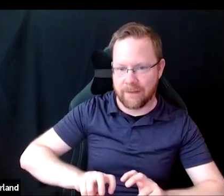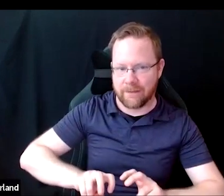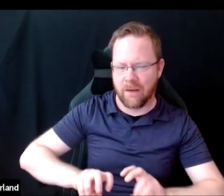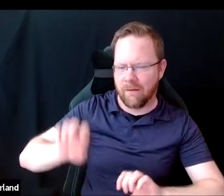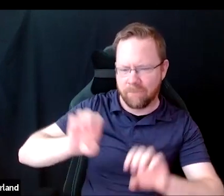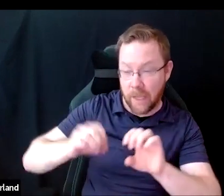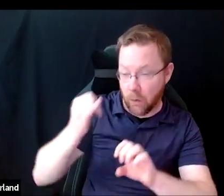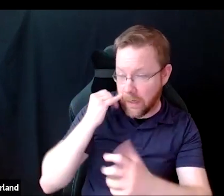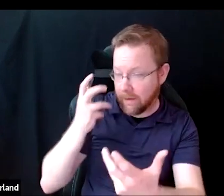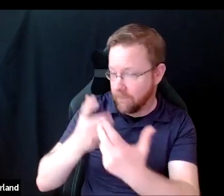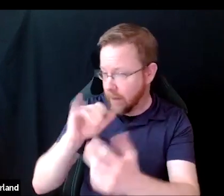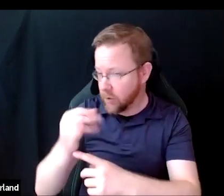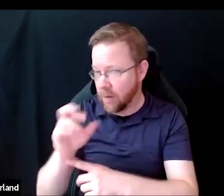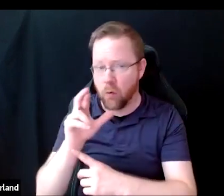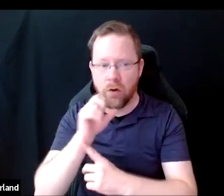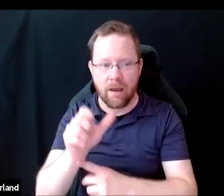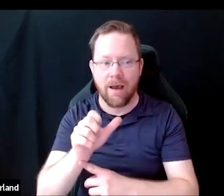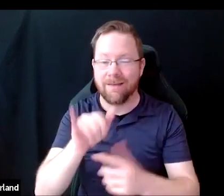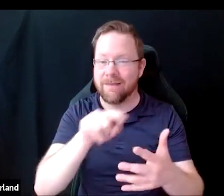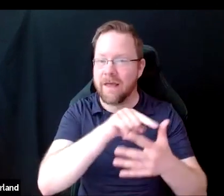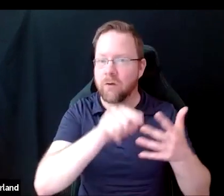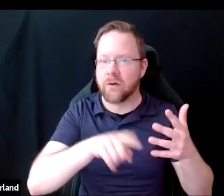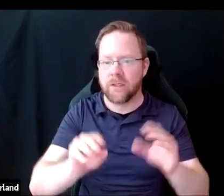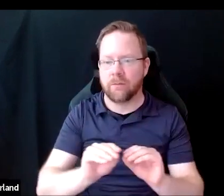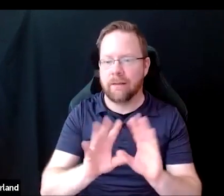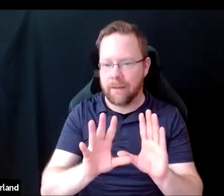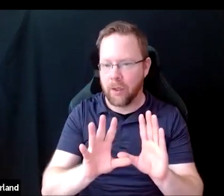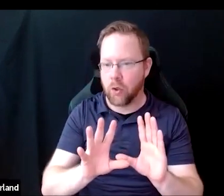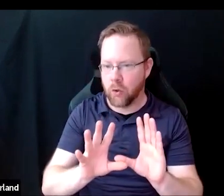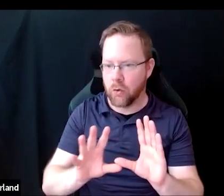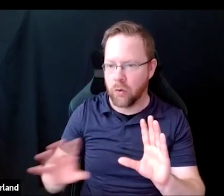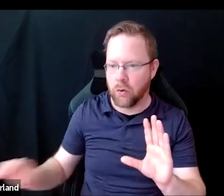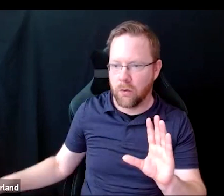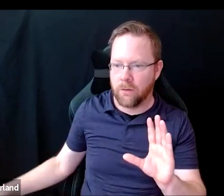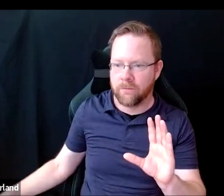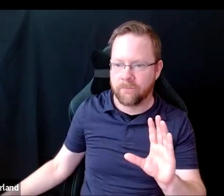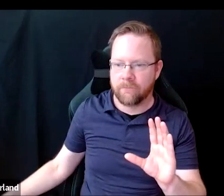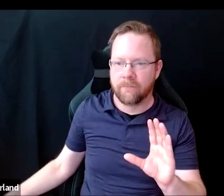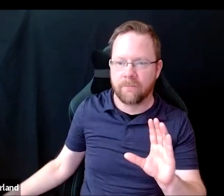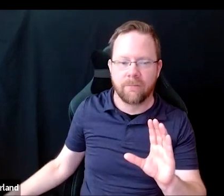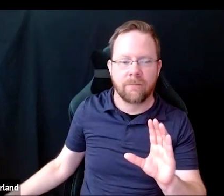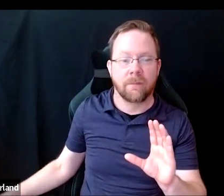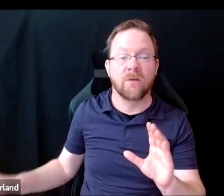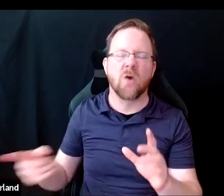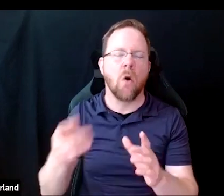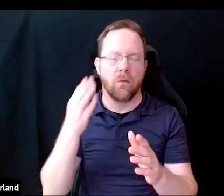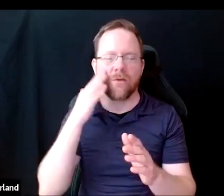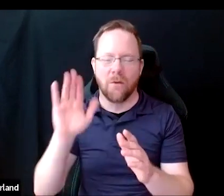for the position for which they are interviewing. As you might imagine, this might involve